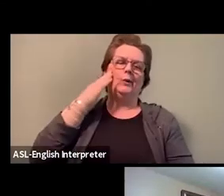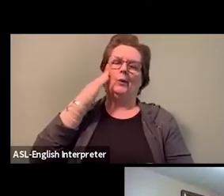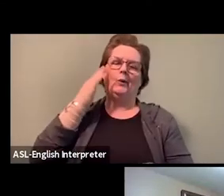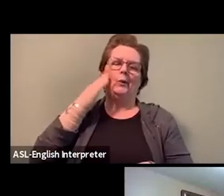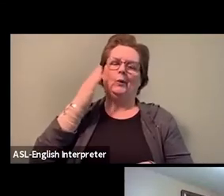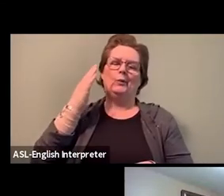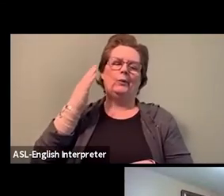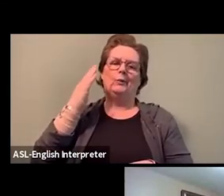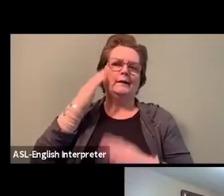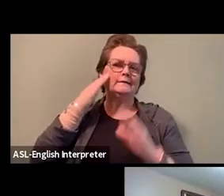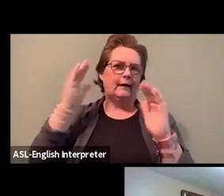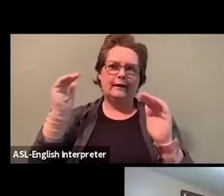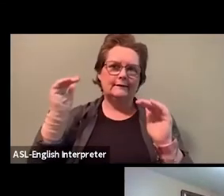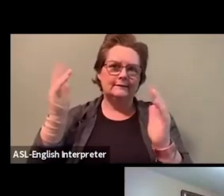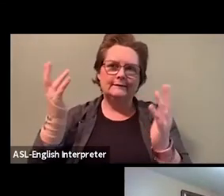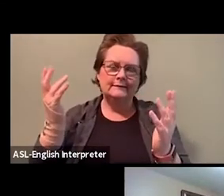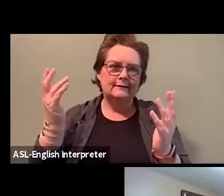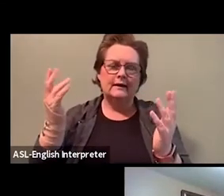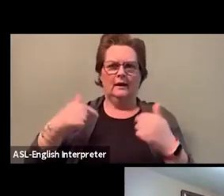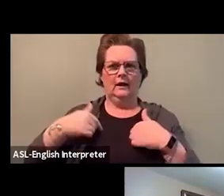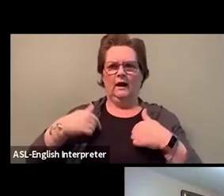you know, an agent of change for social justice,